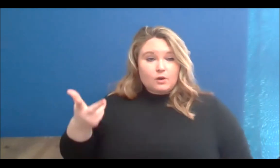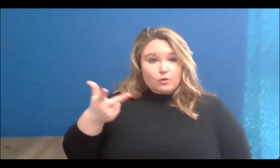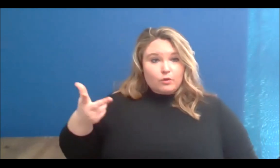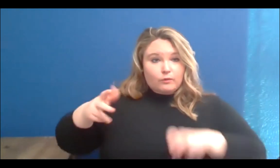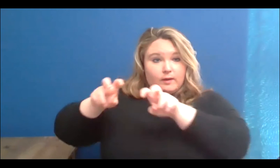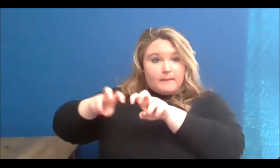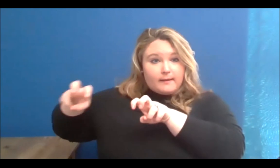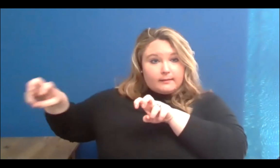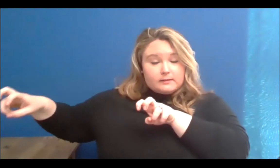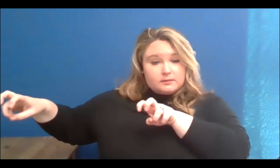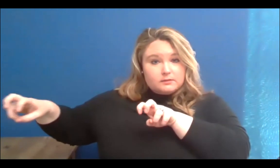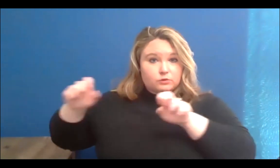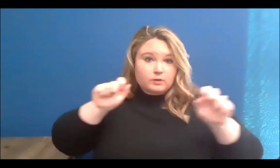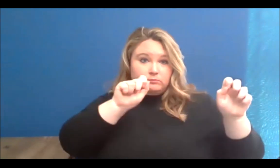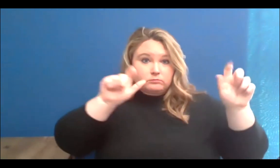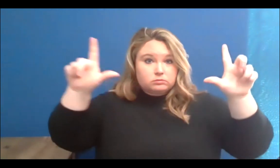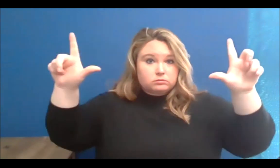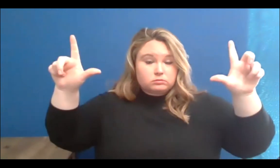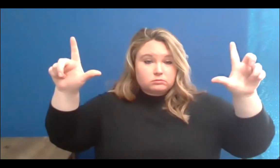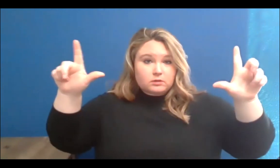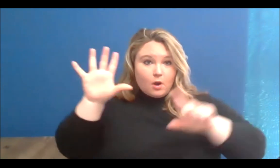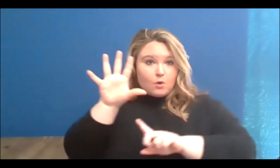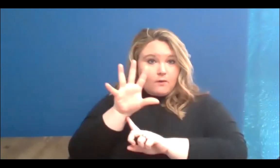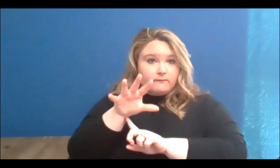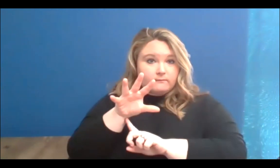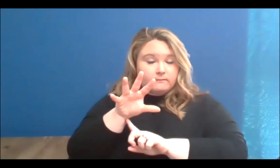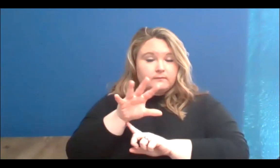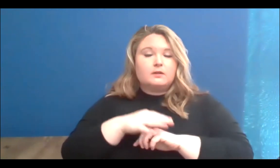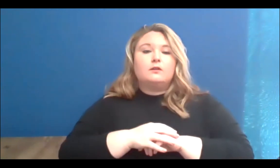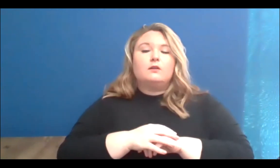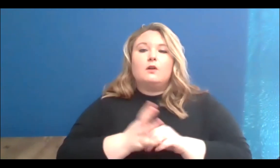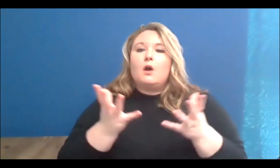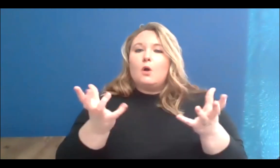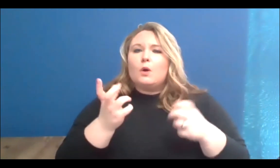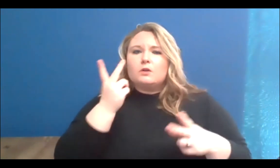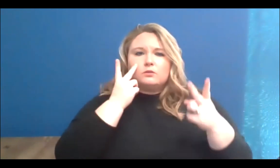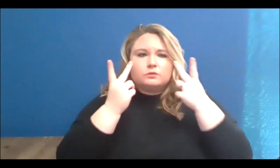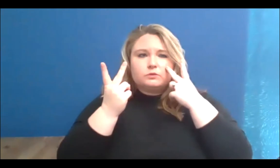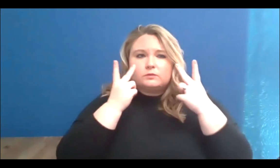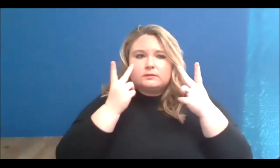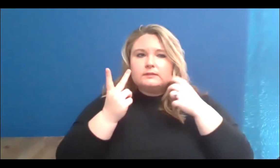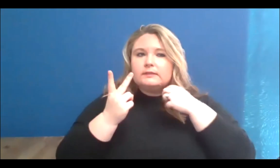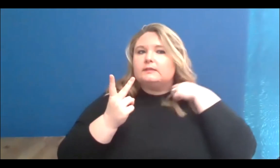so we start a conversation, and we start getting your reactions to the